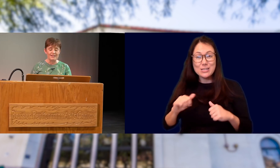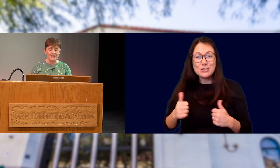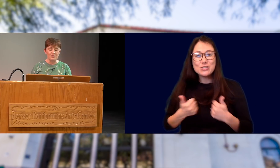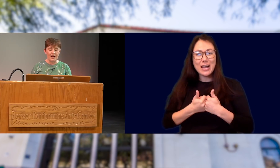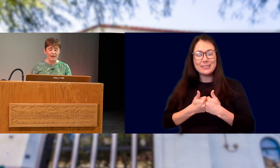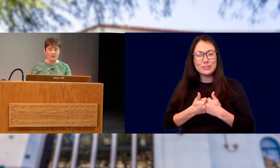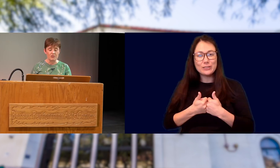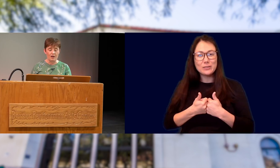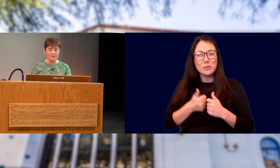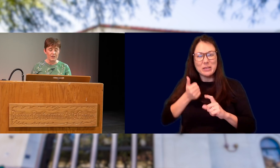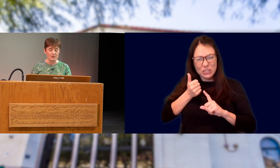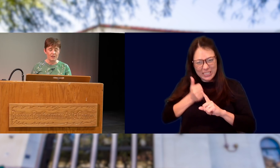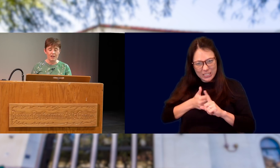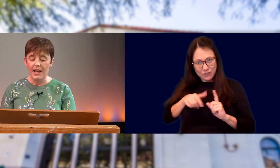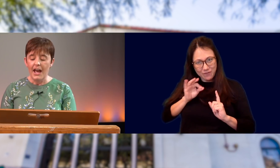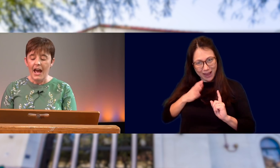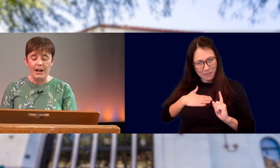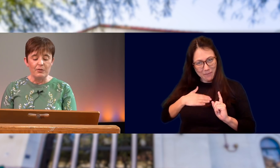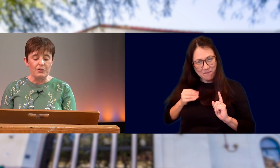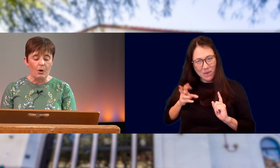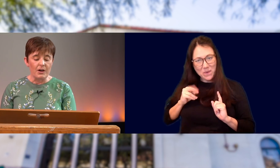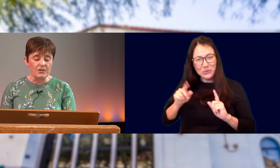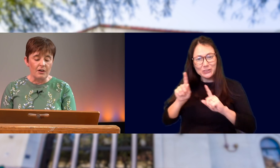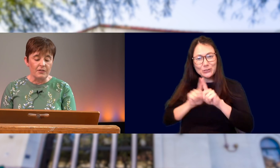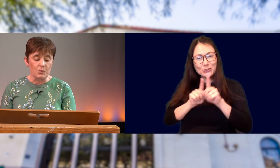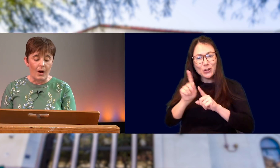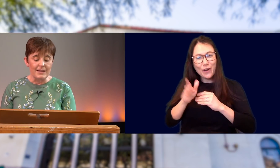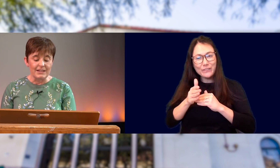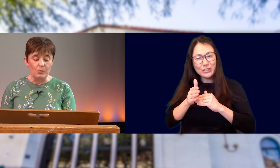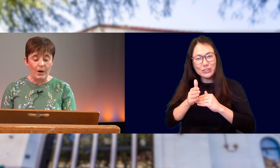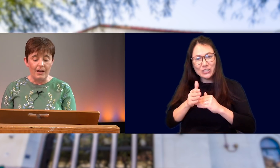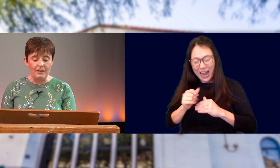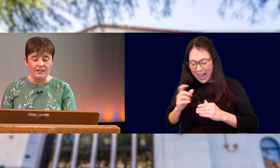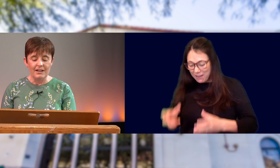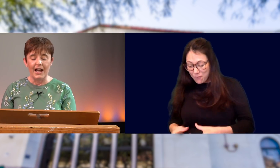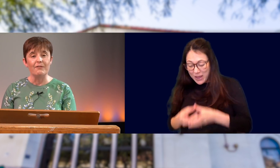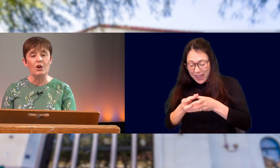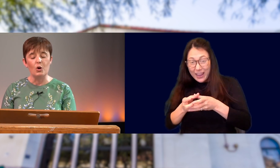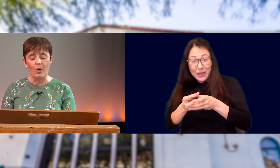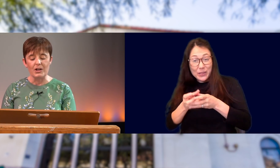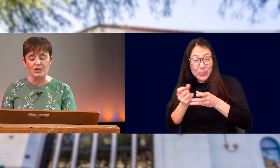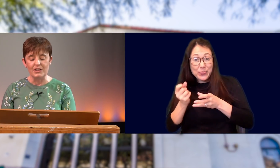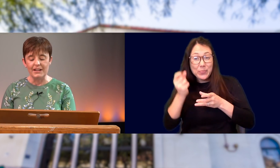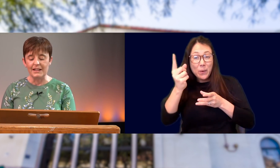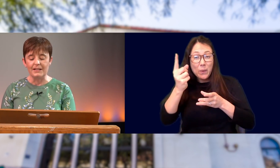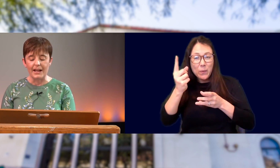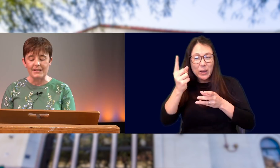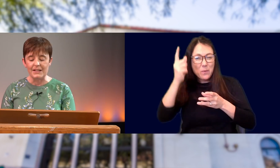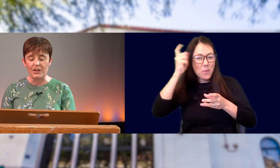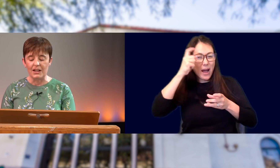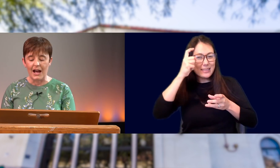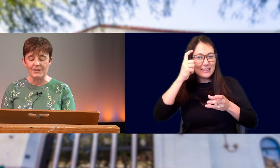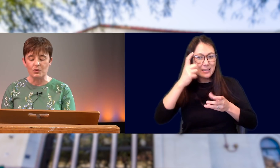WE MUST EACH FIND OUR STARFISH. AND IF WE THROW OUR STARFISH WISELY AND WELL, I HAVE NO QUESTIONS THAT THE LEGACY OF THE